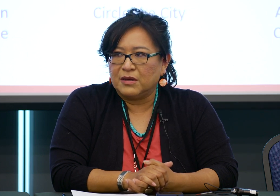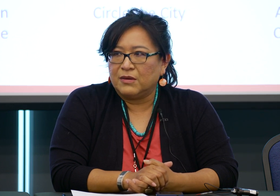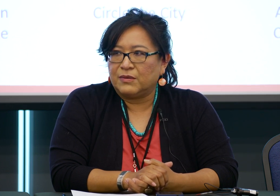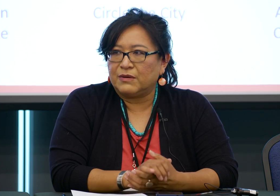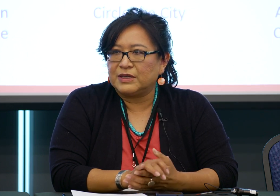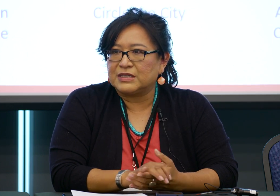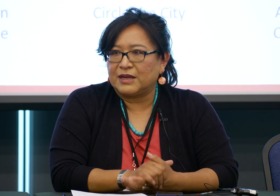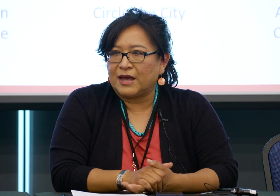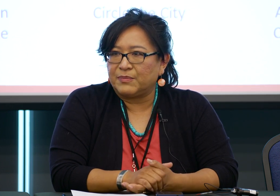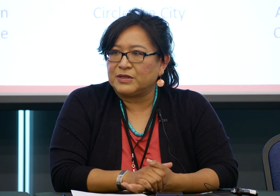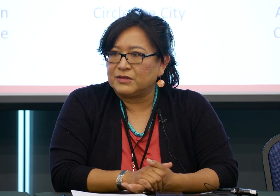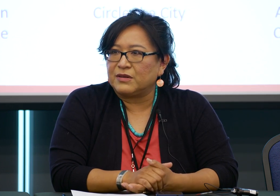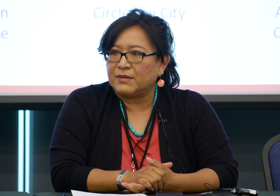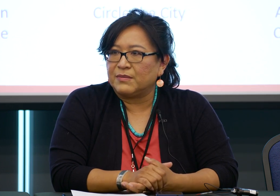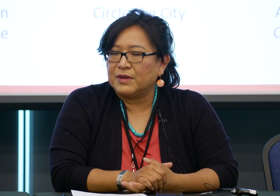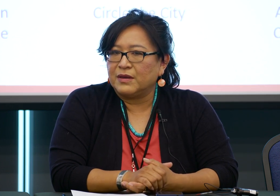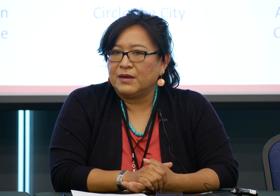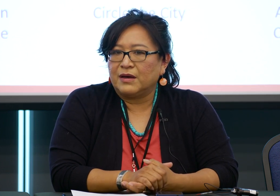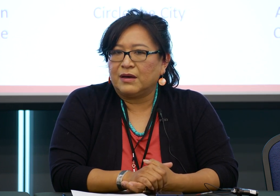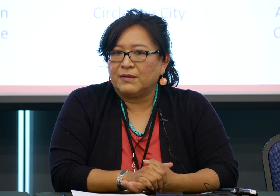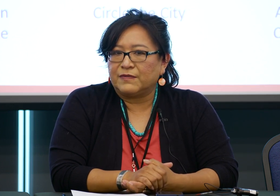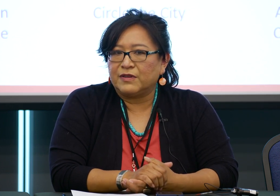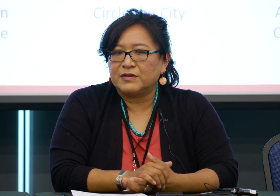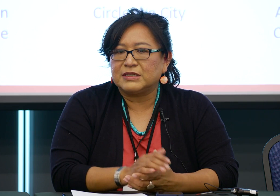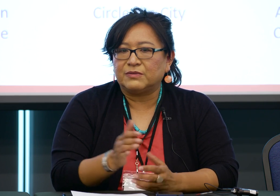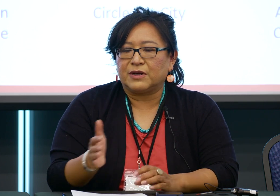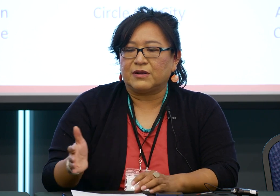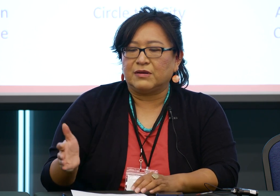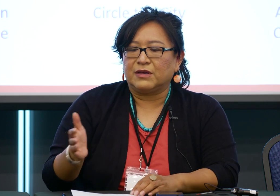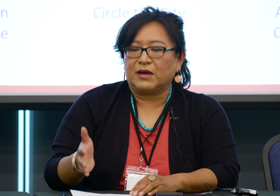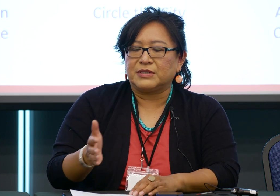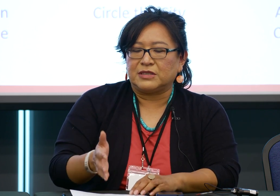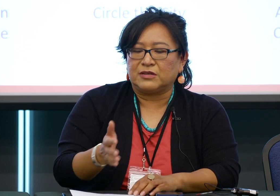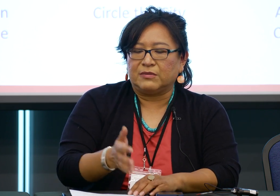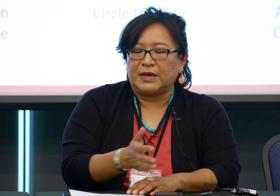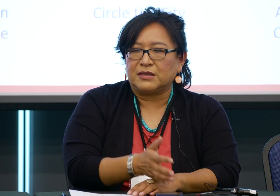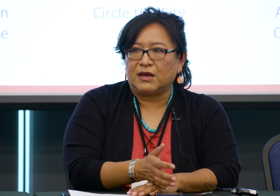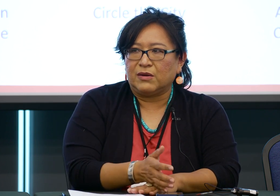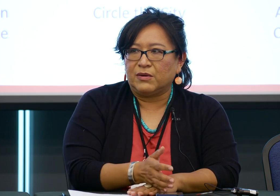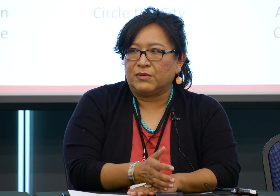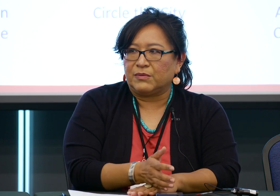what's going to happen to them? For those where the only option is to go back to that home,